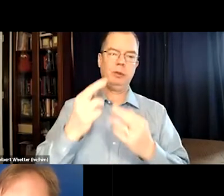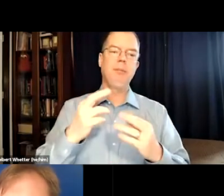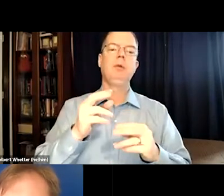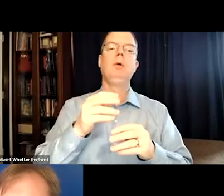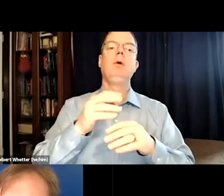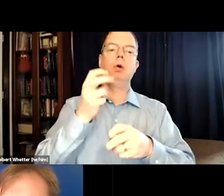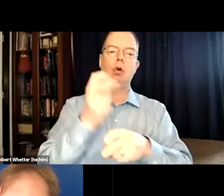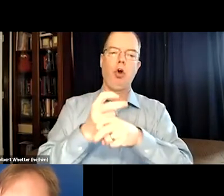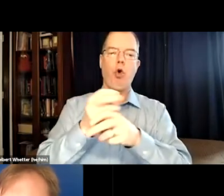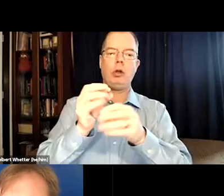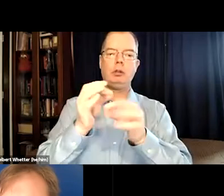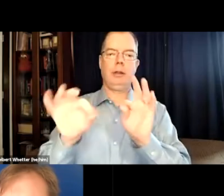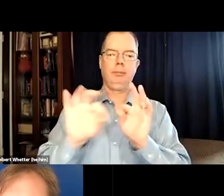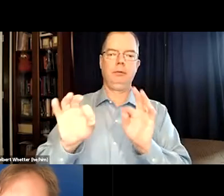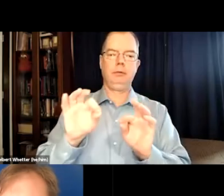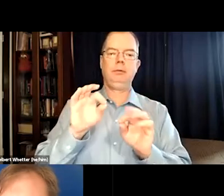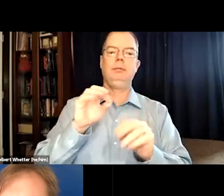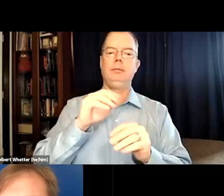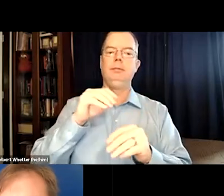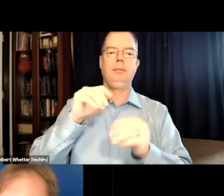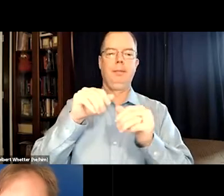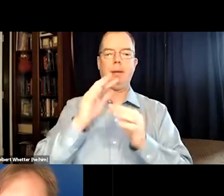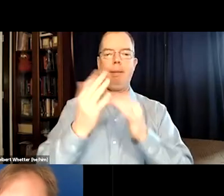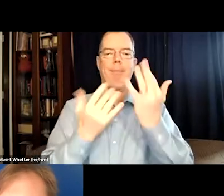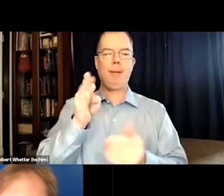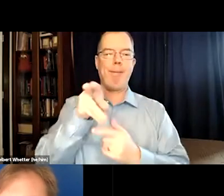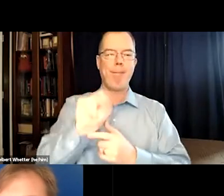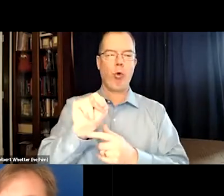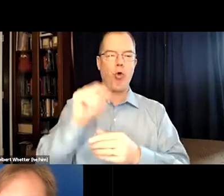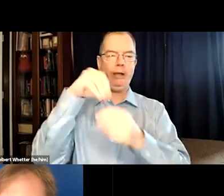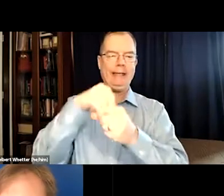on social media, I always recommend that you have hard captions burned in.